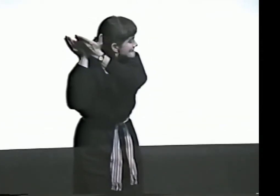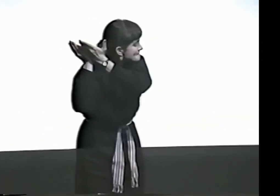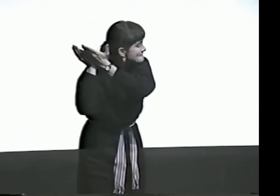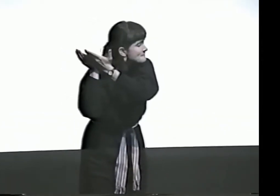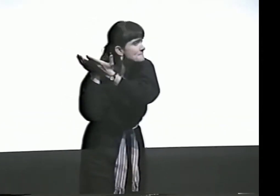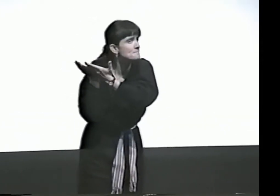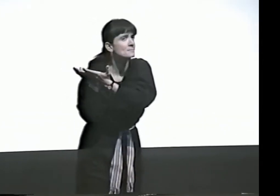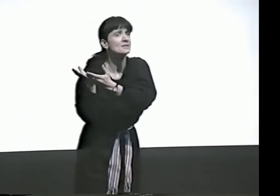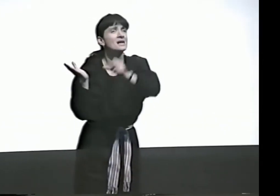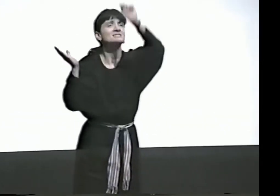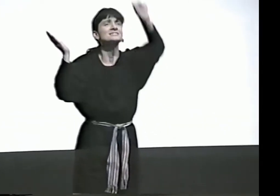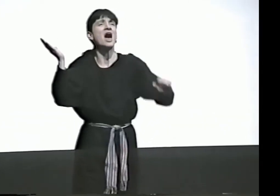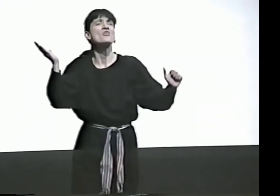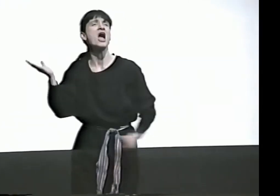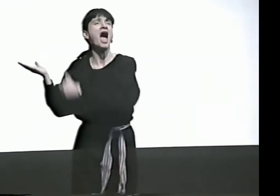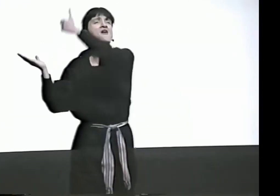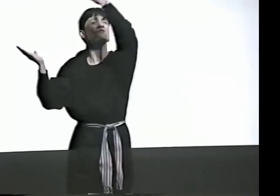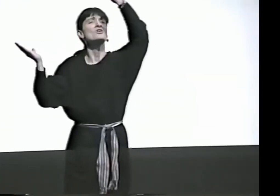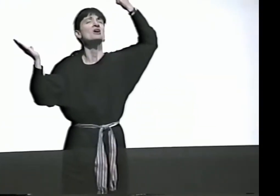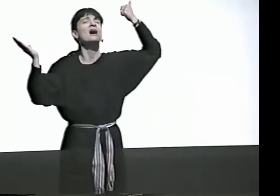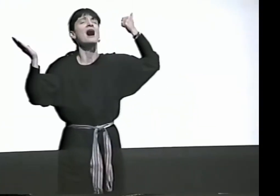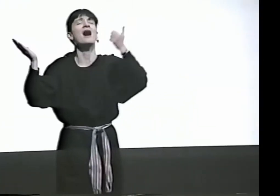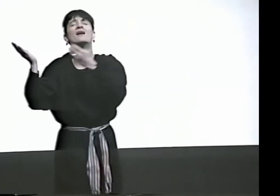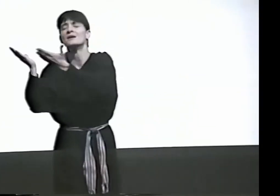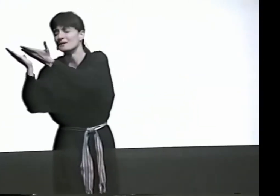A FUNERAL MARCH IN SOUTH AFRICA.